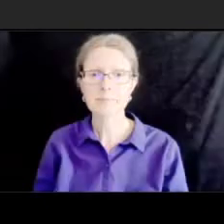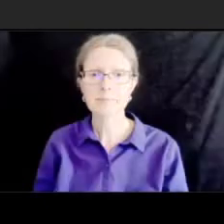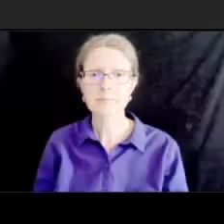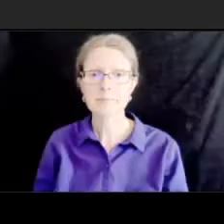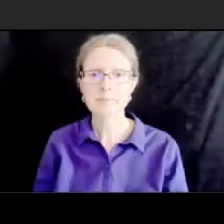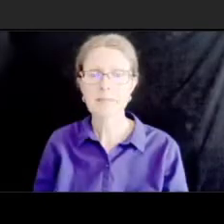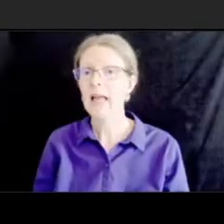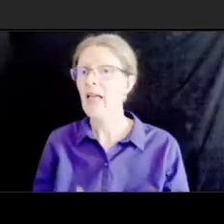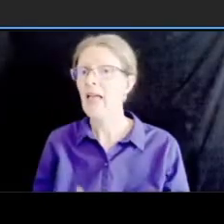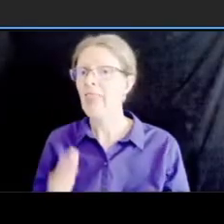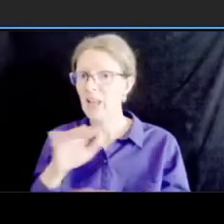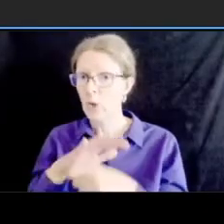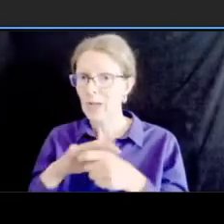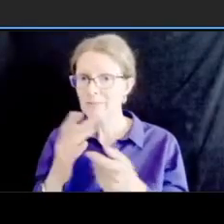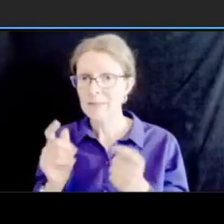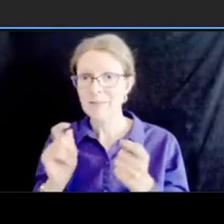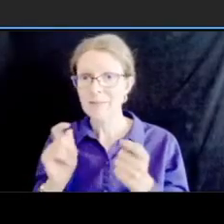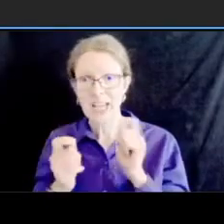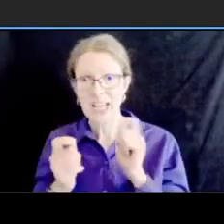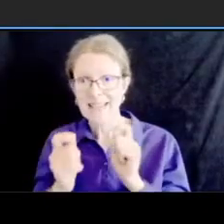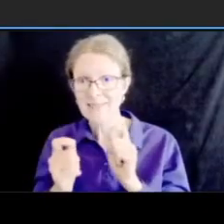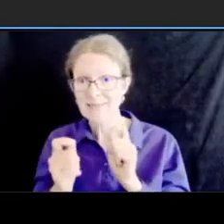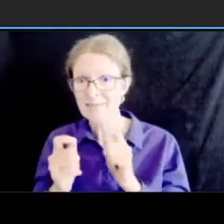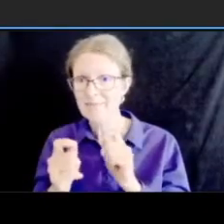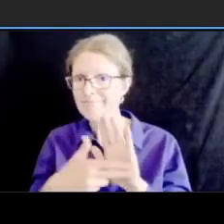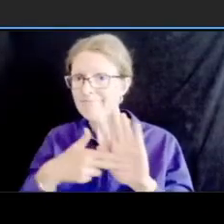as the um as the optimization study is conducted